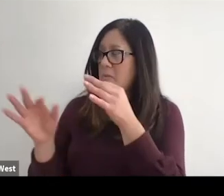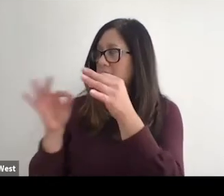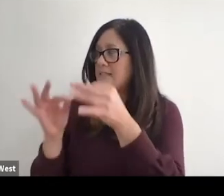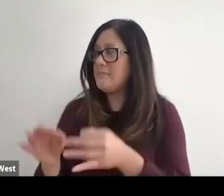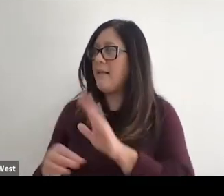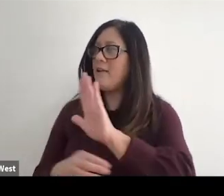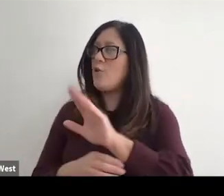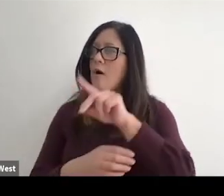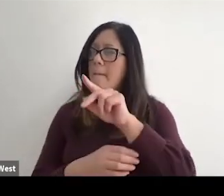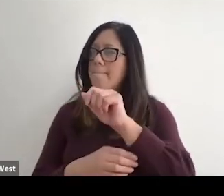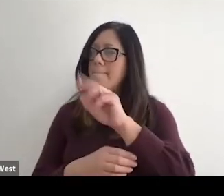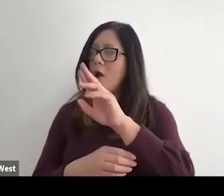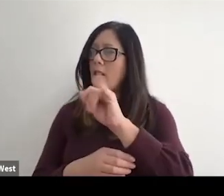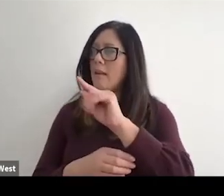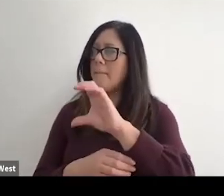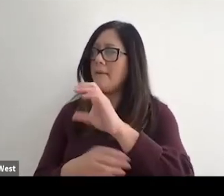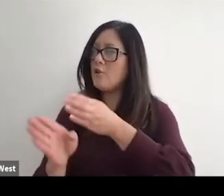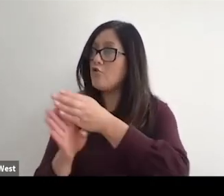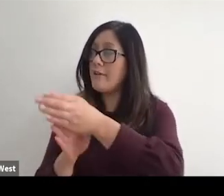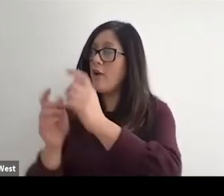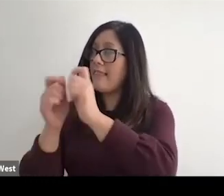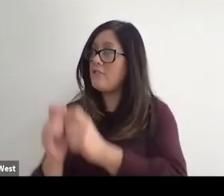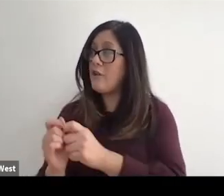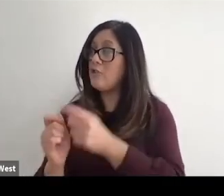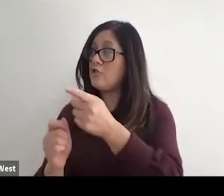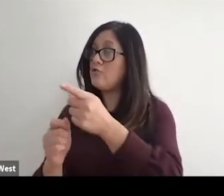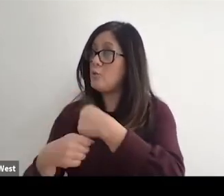talk about your Paralympic career and the changes you've been a part of as a